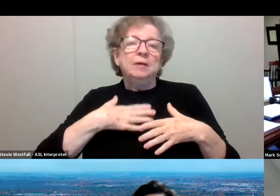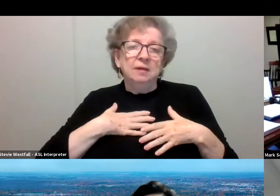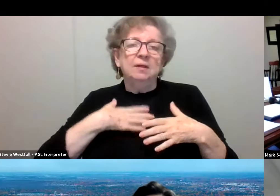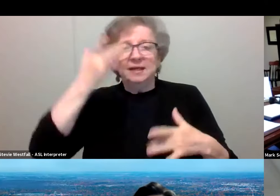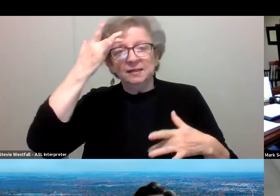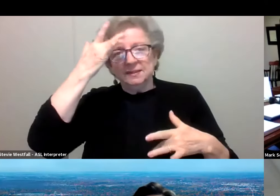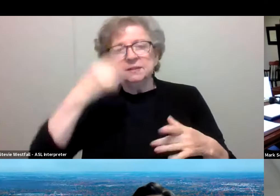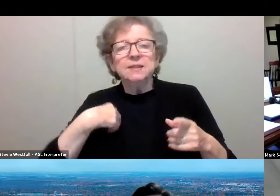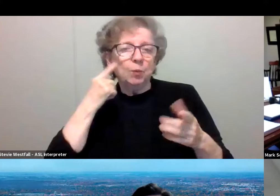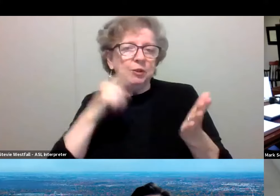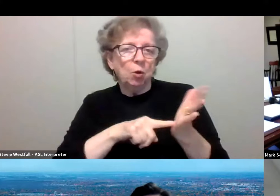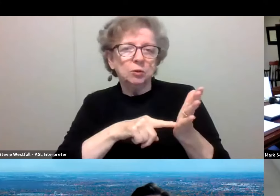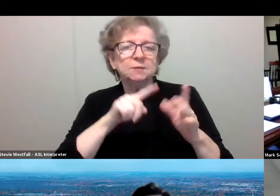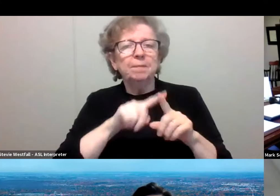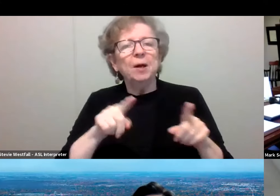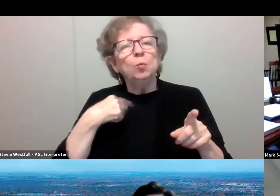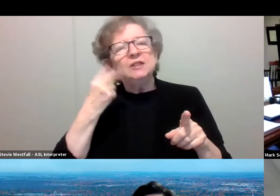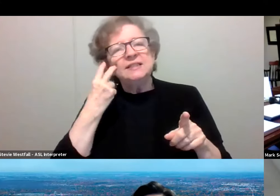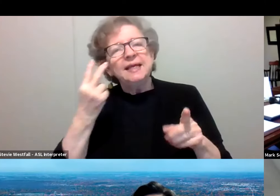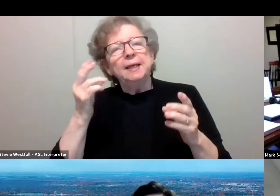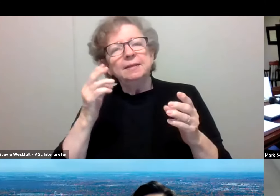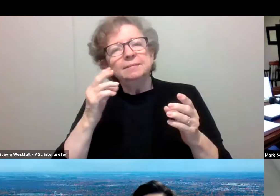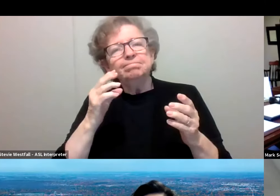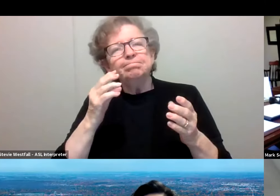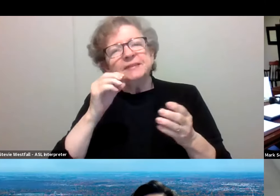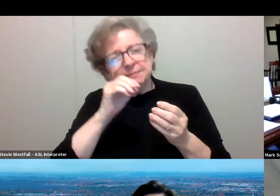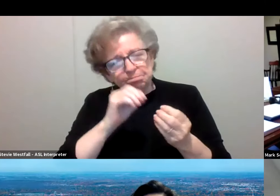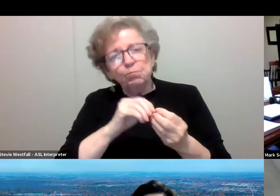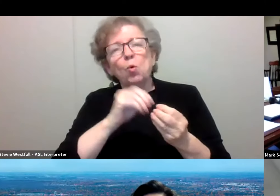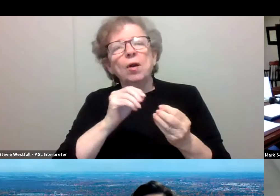some of the more usual respiratory illnesses that we've been accustomed to